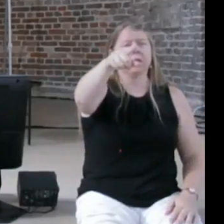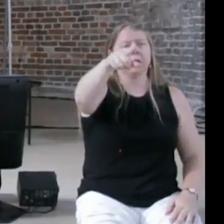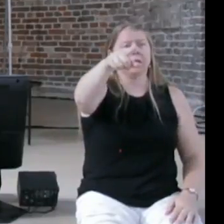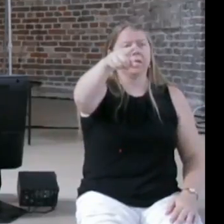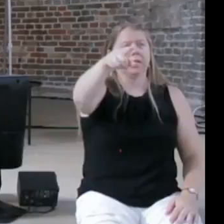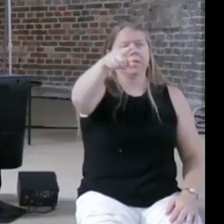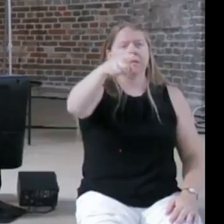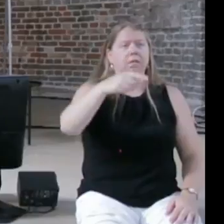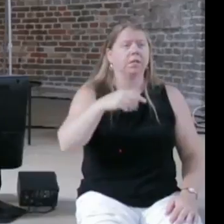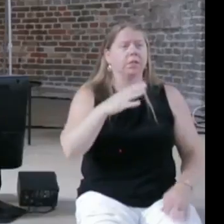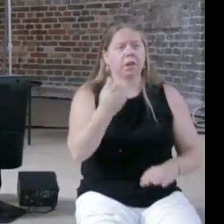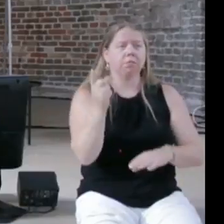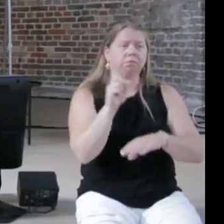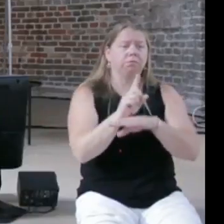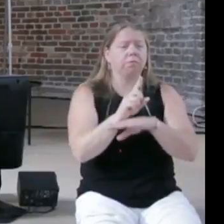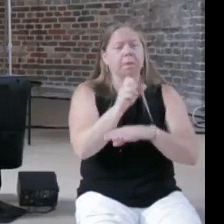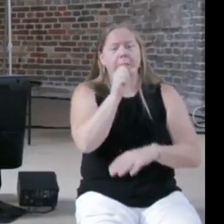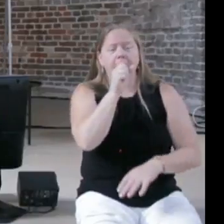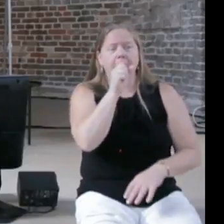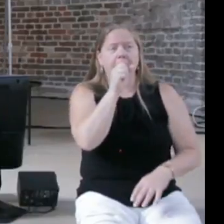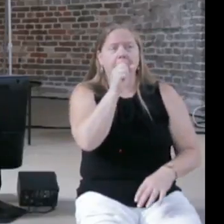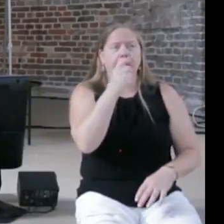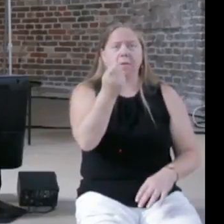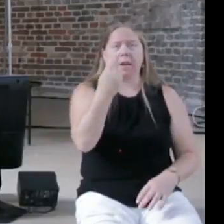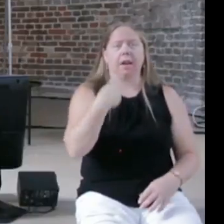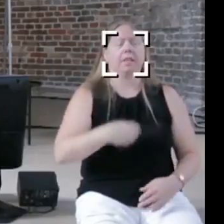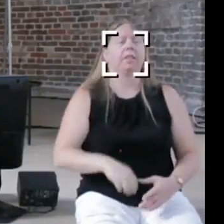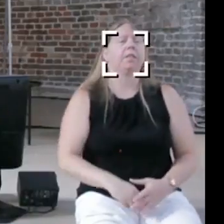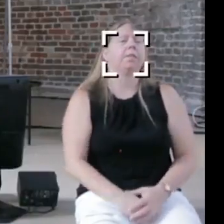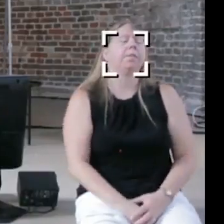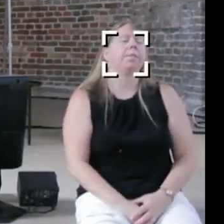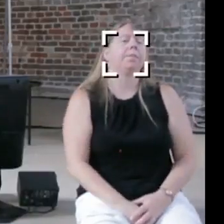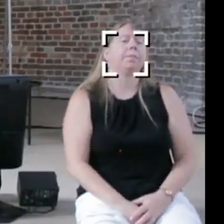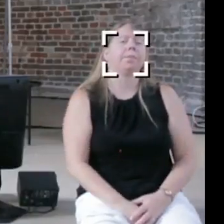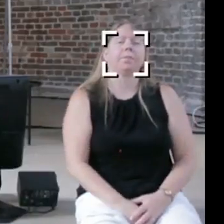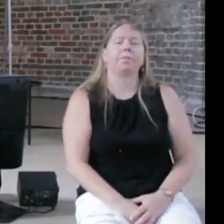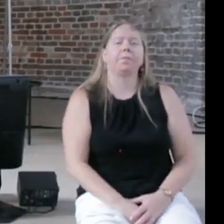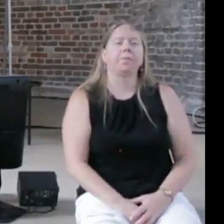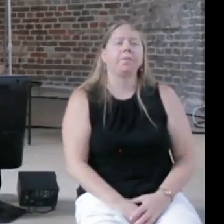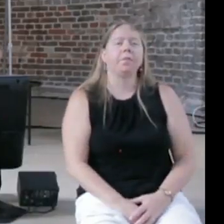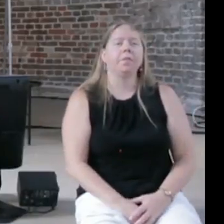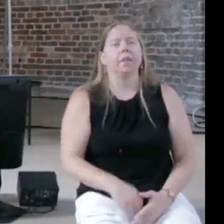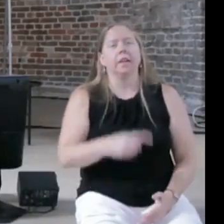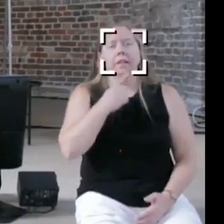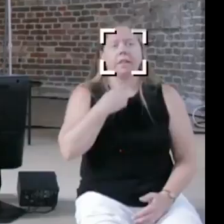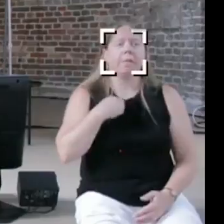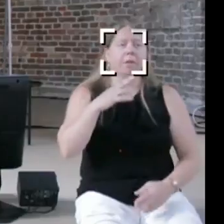please get up and if you can go to the microphone, and maybe just say your name and who you are.